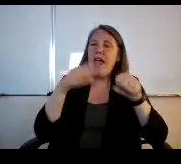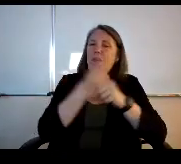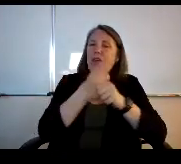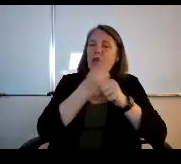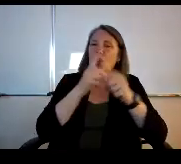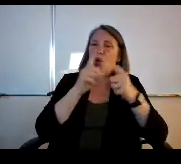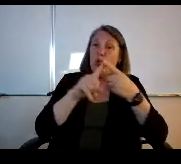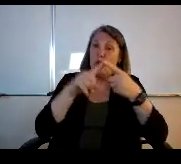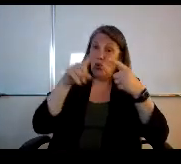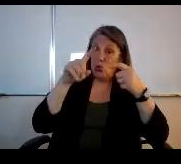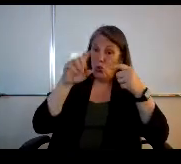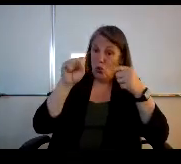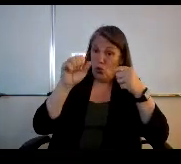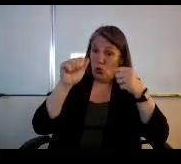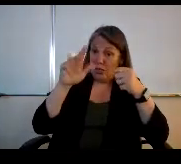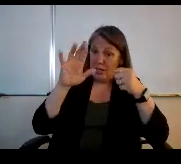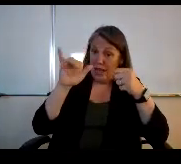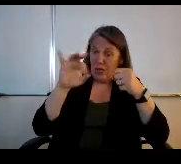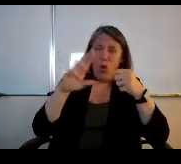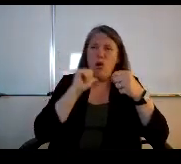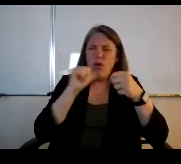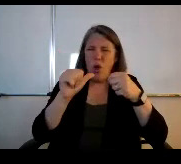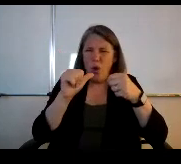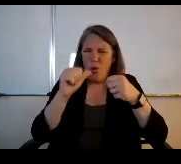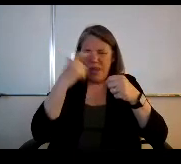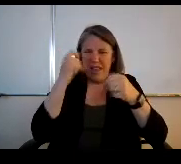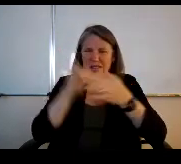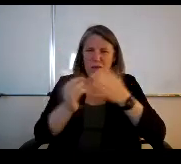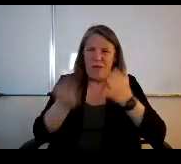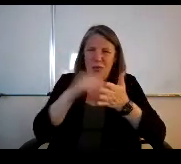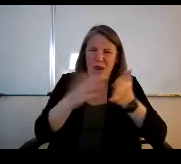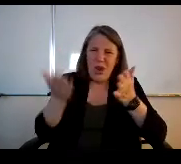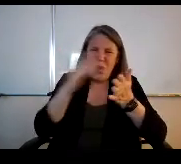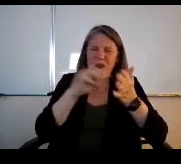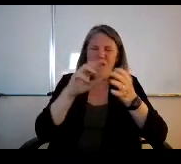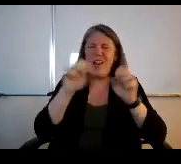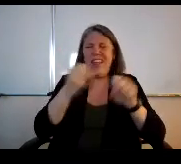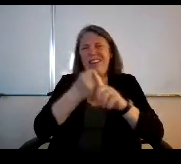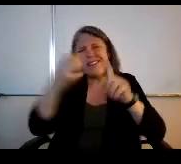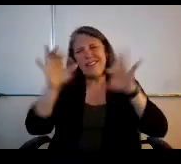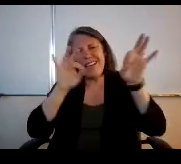Is that because it would be reoccuring or can you explain to me